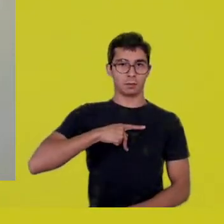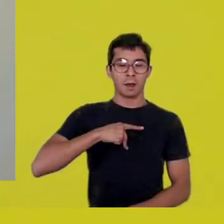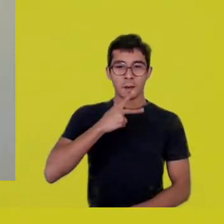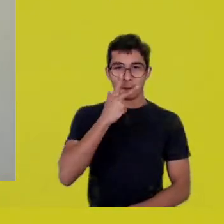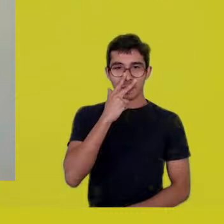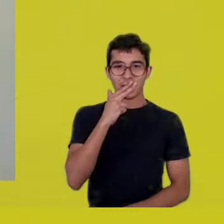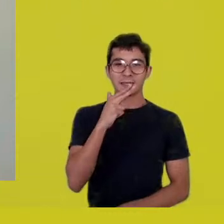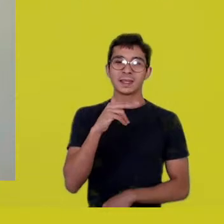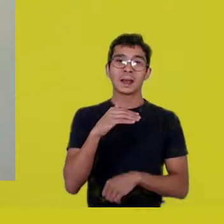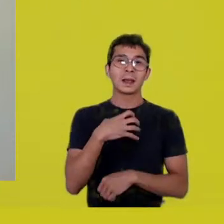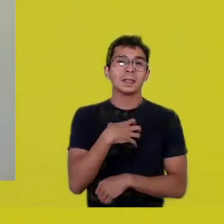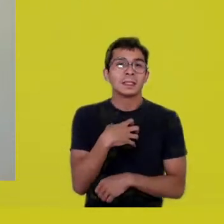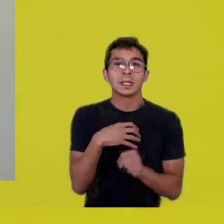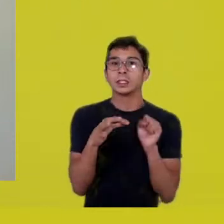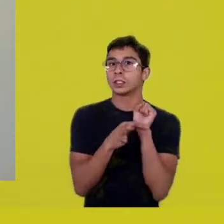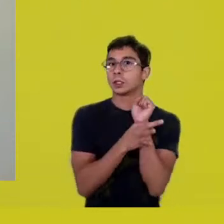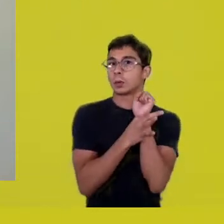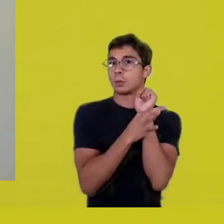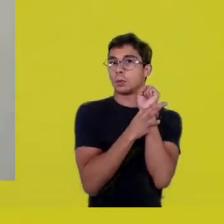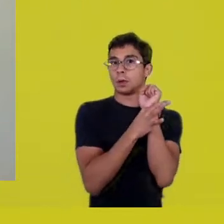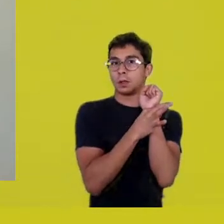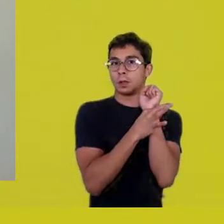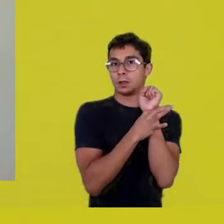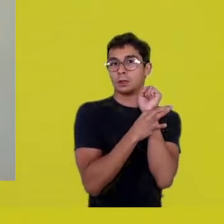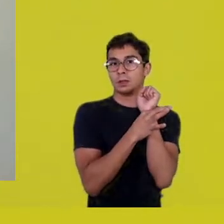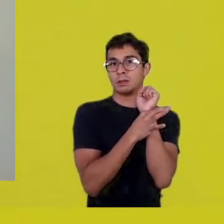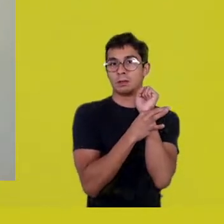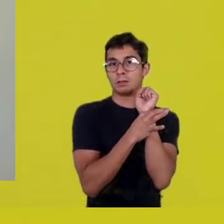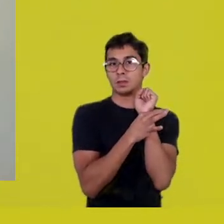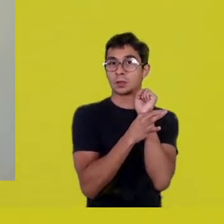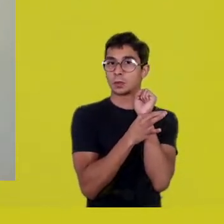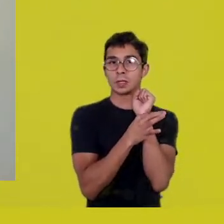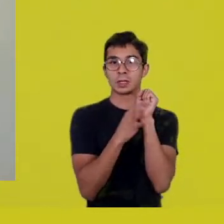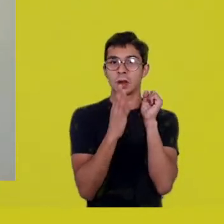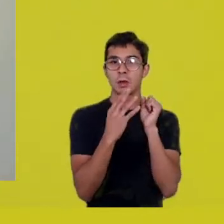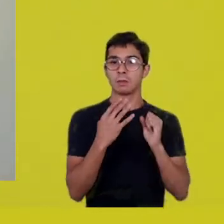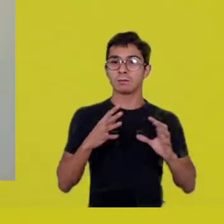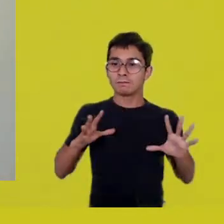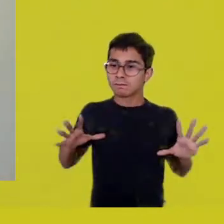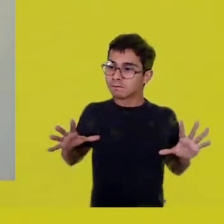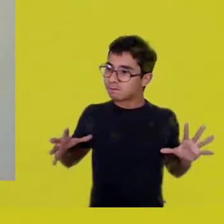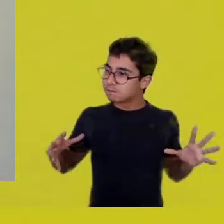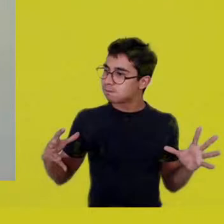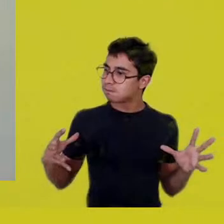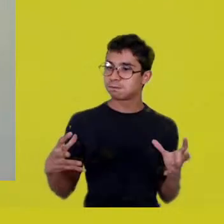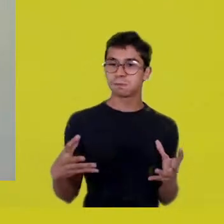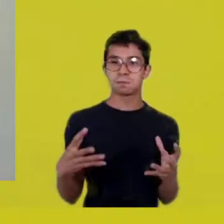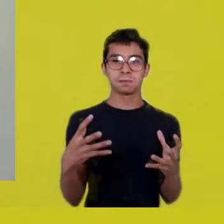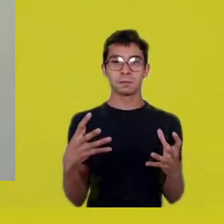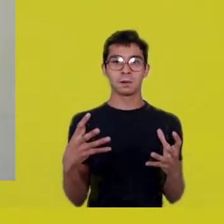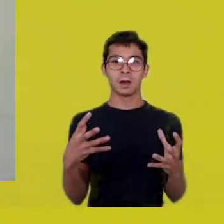Those who break away from that security may be institutionalized as deranged. -Like Bispo.